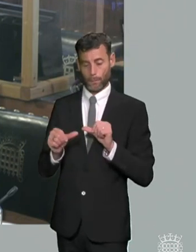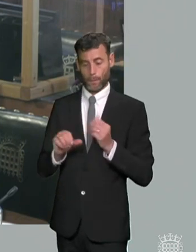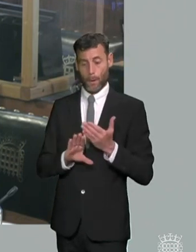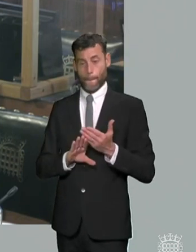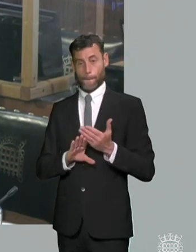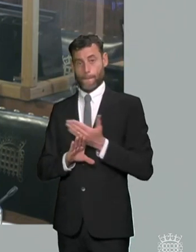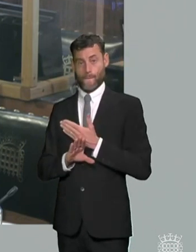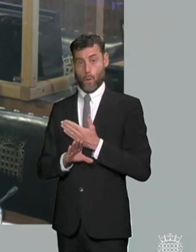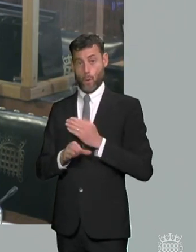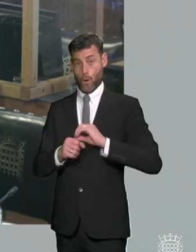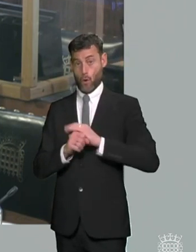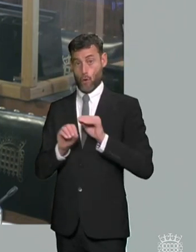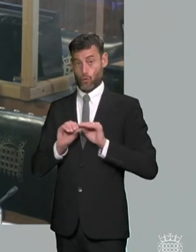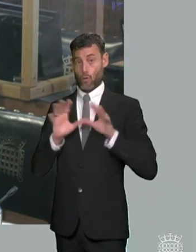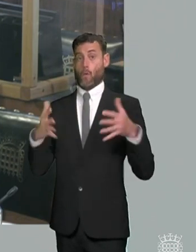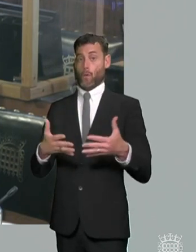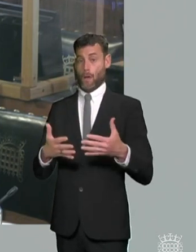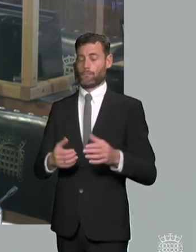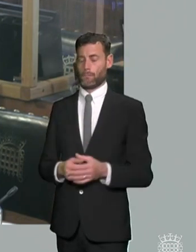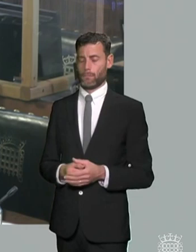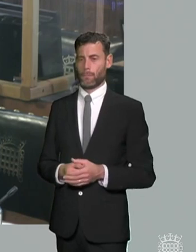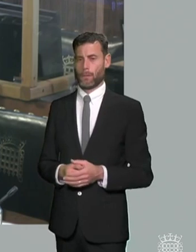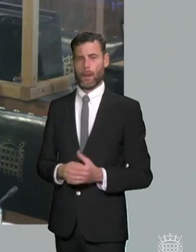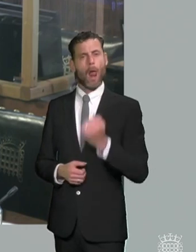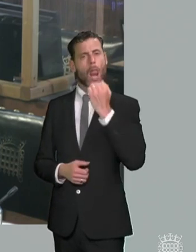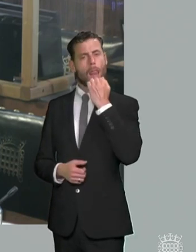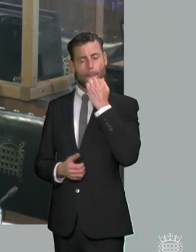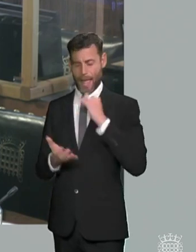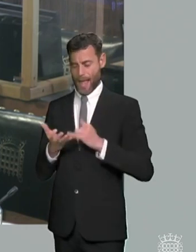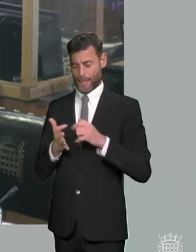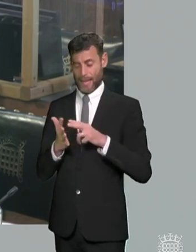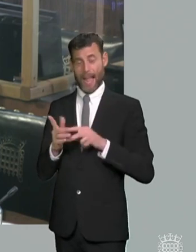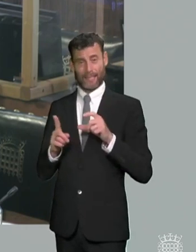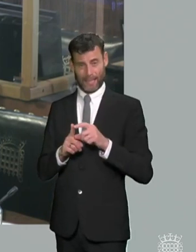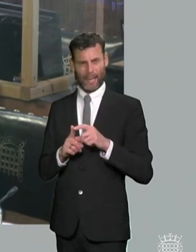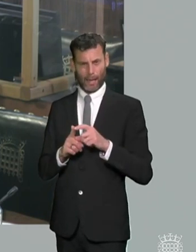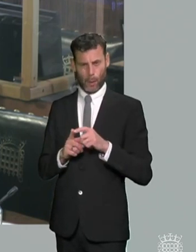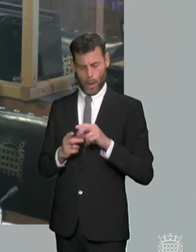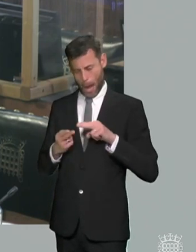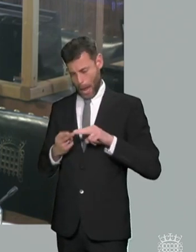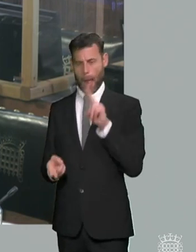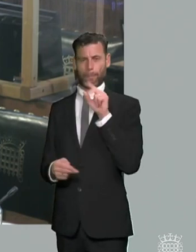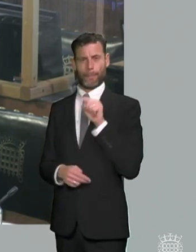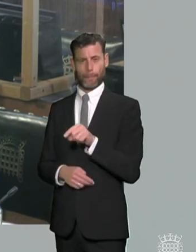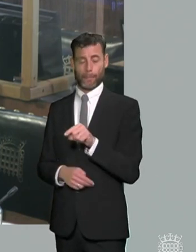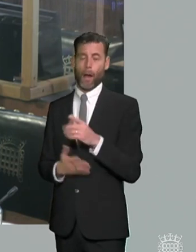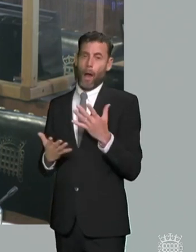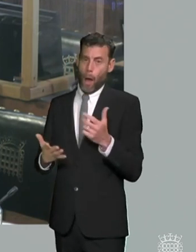i think we can all understand very very well why the pandemic will have been a disaster for